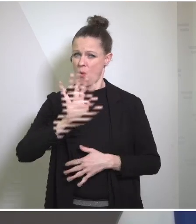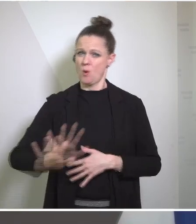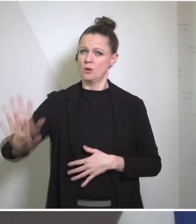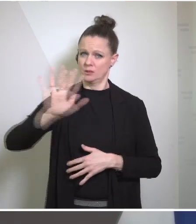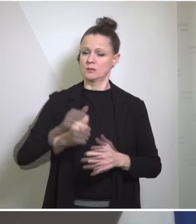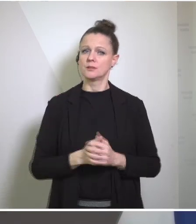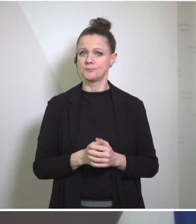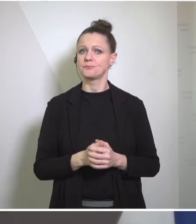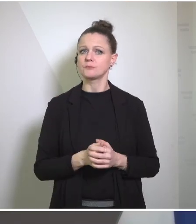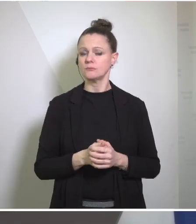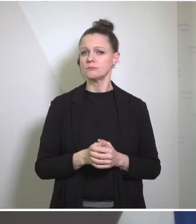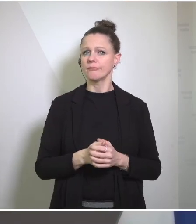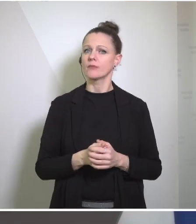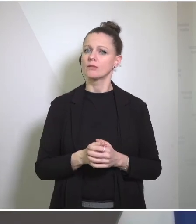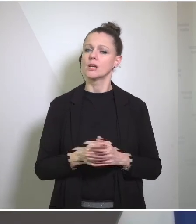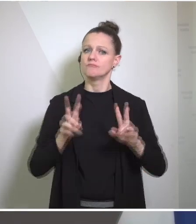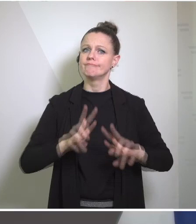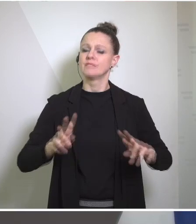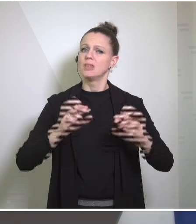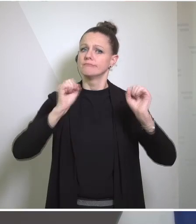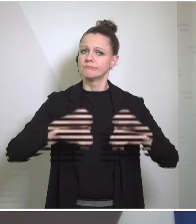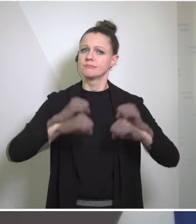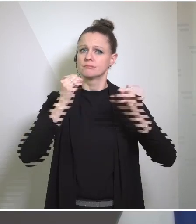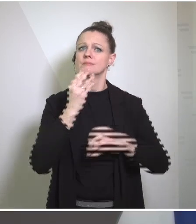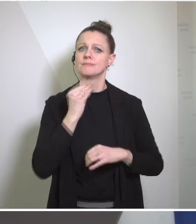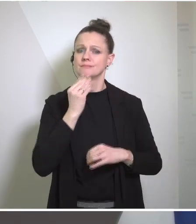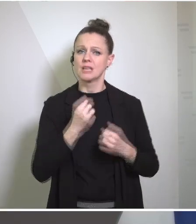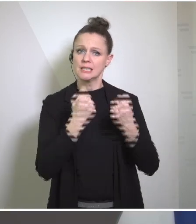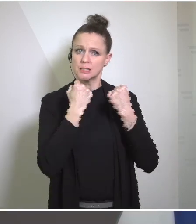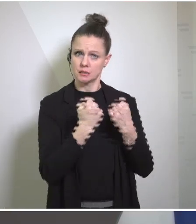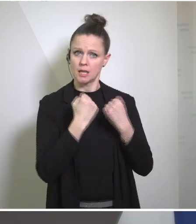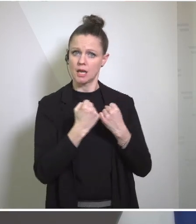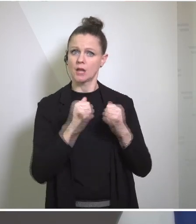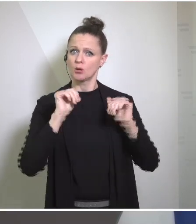like-minded countries. Our commitment to Israel's security and right to self-defense remains